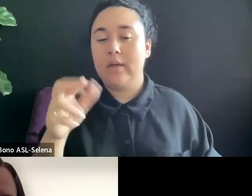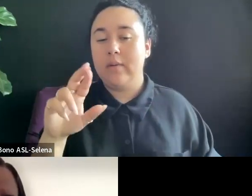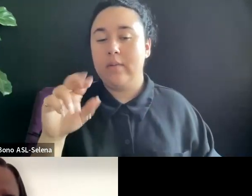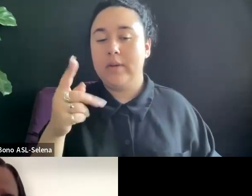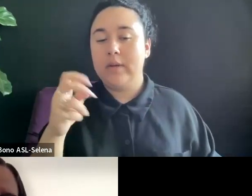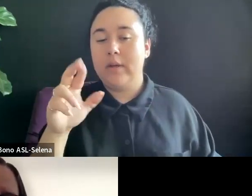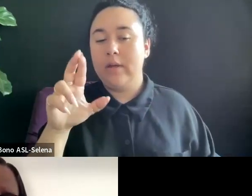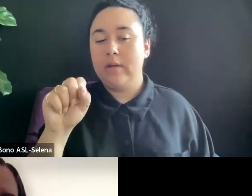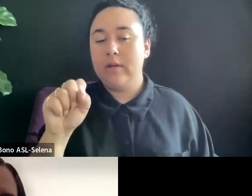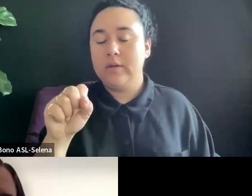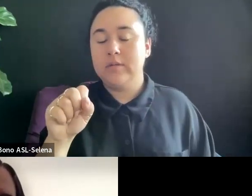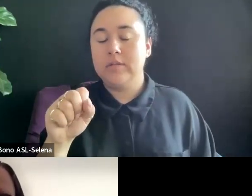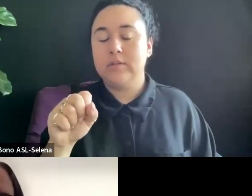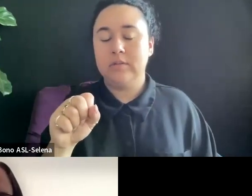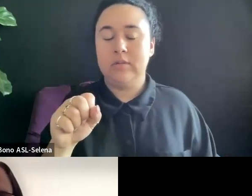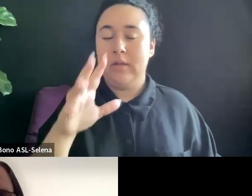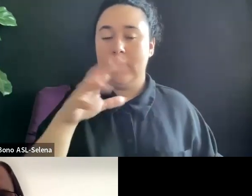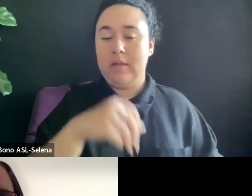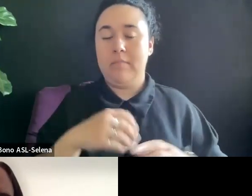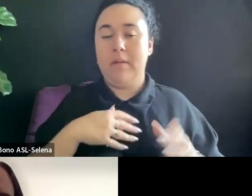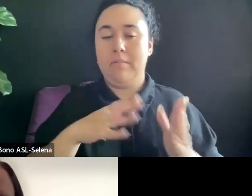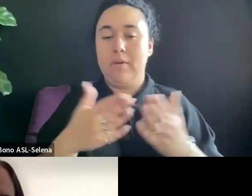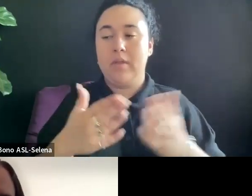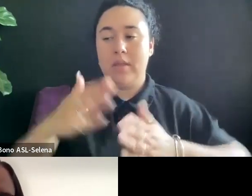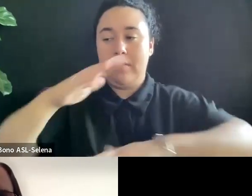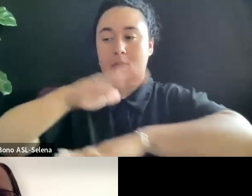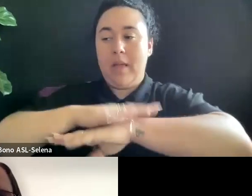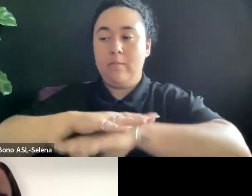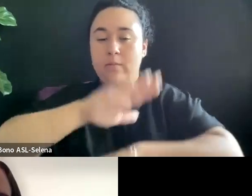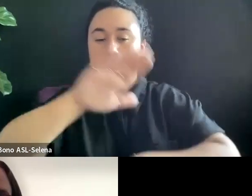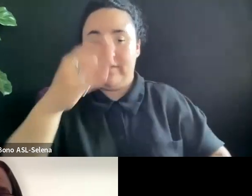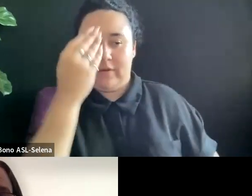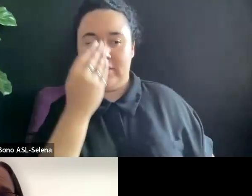THERE IS NO CLEAR COMMUNICATION FROM THE STREAMERS THAT THE CONTENT IS UP AND WHEN IT'S UP.